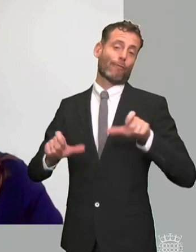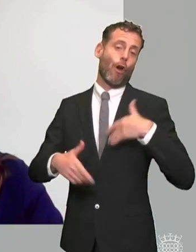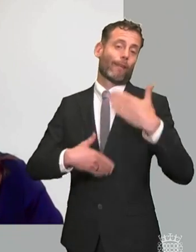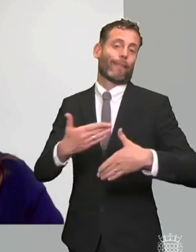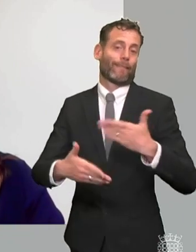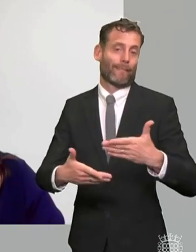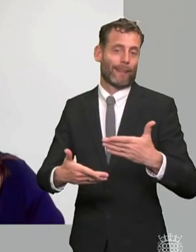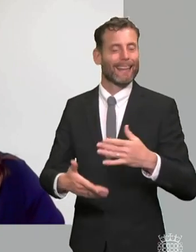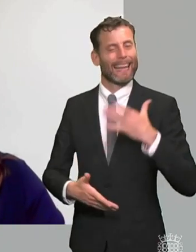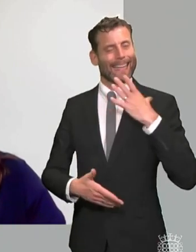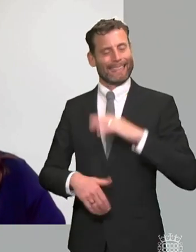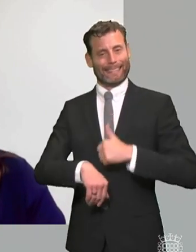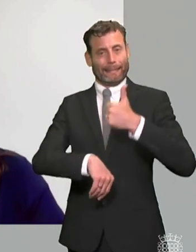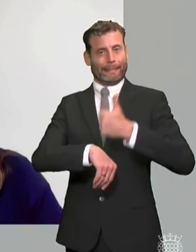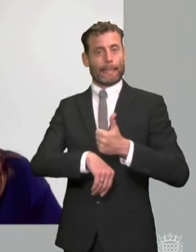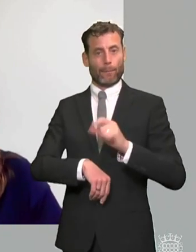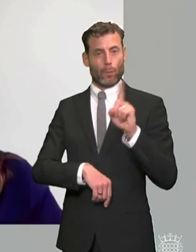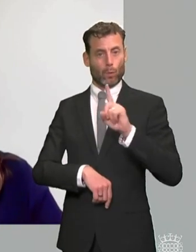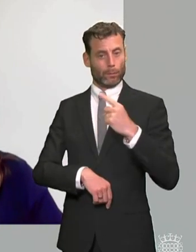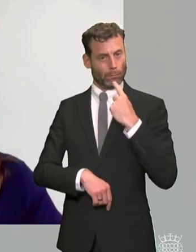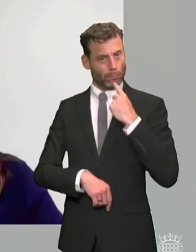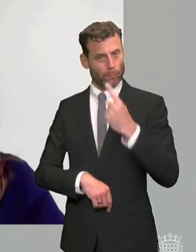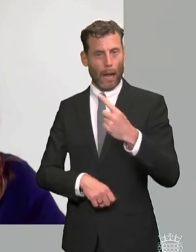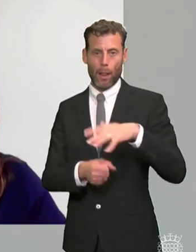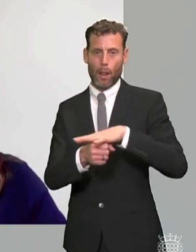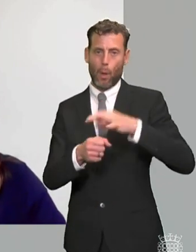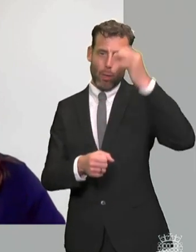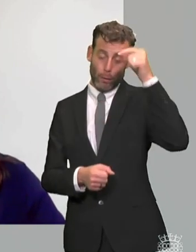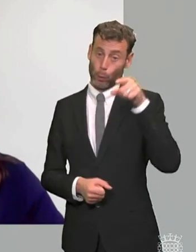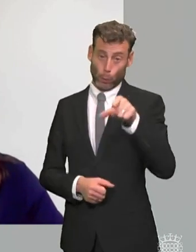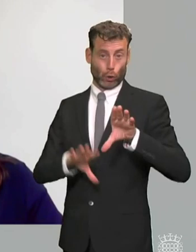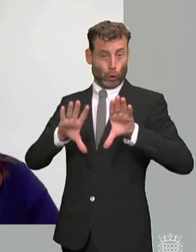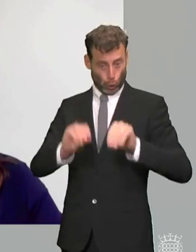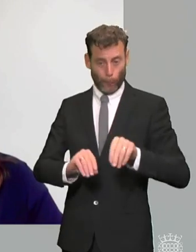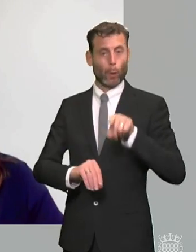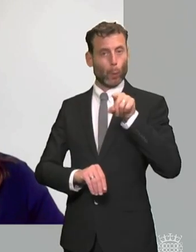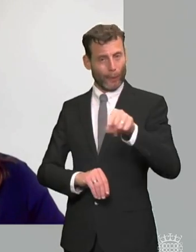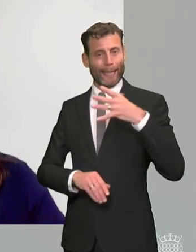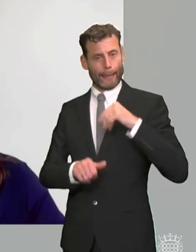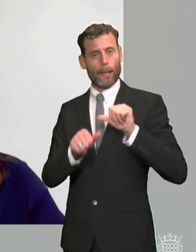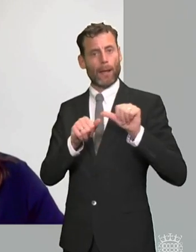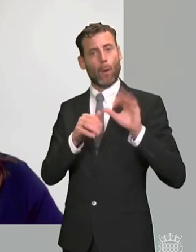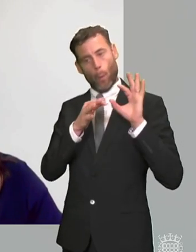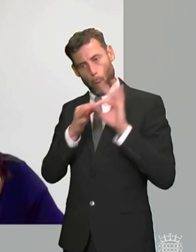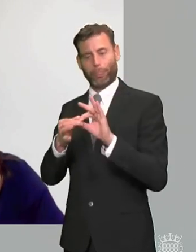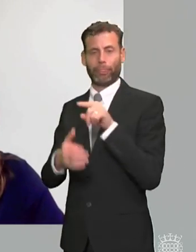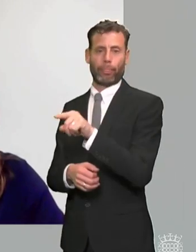looking at how you reduce routes of redress for parents um actually what needs to be tackled is